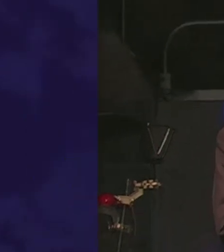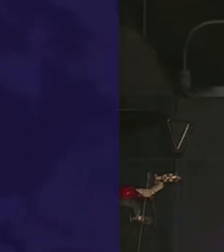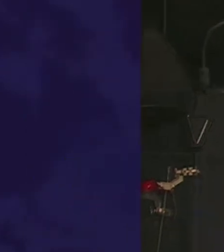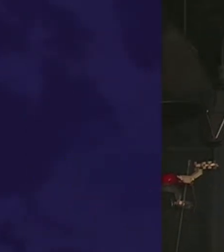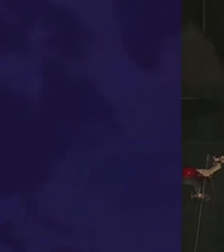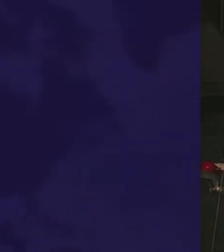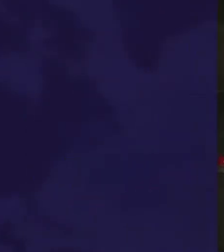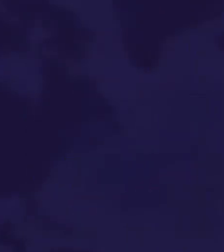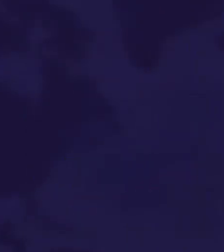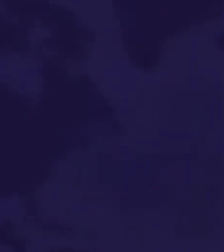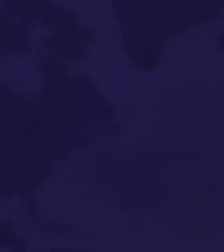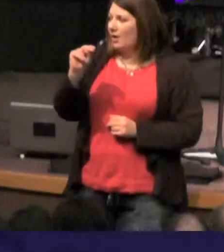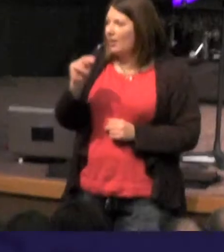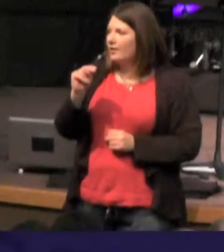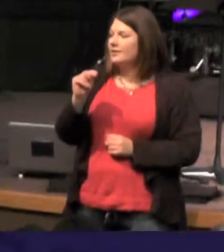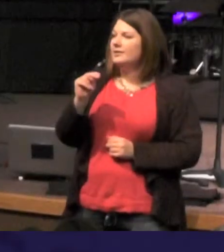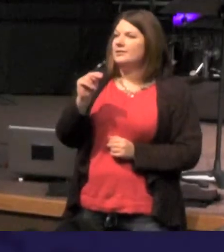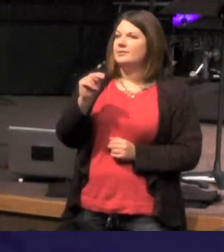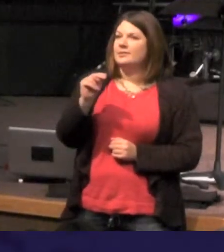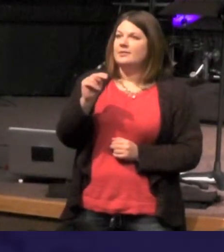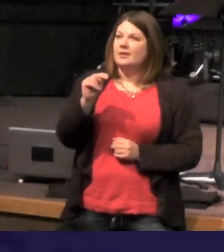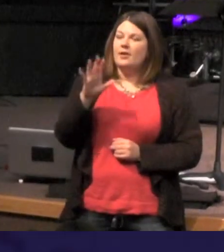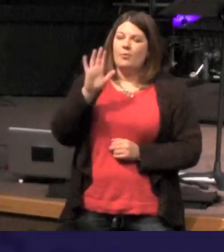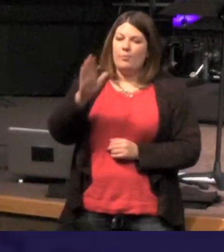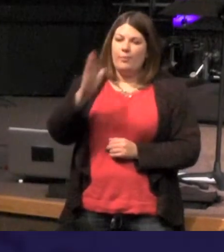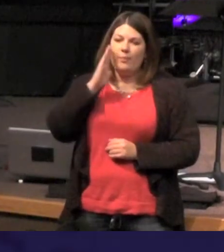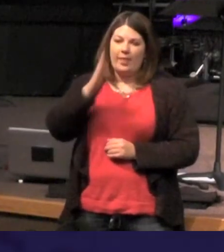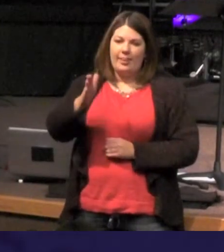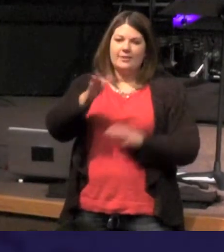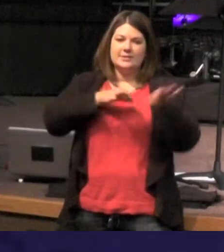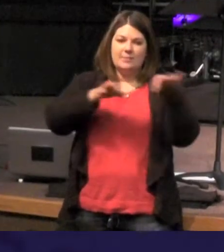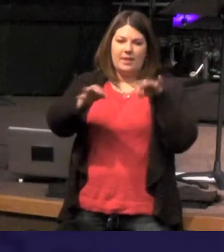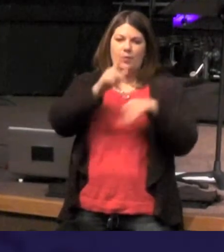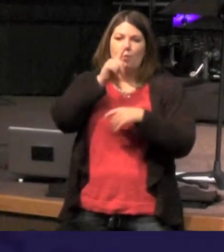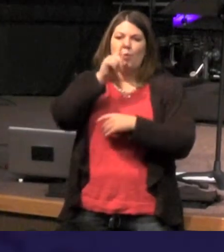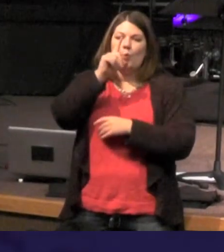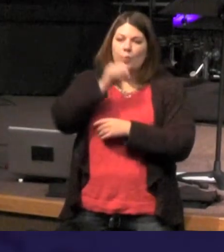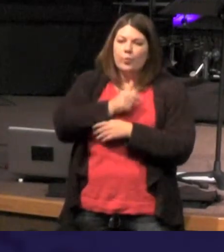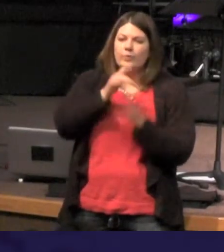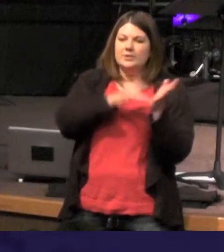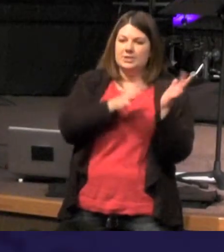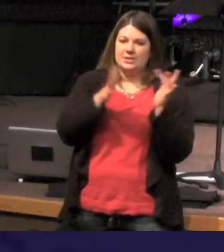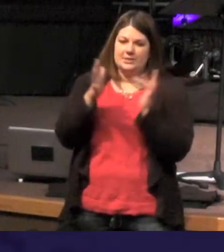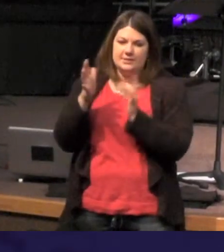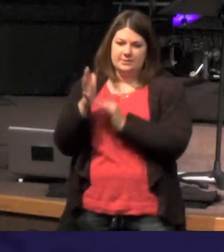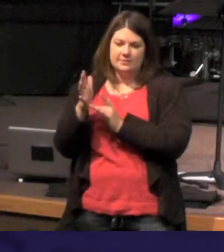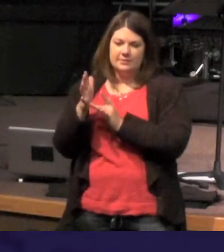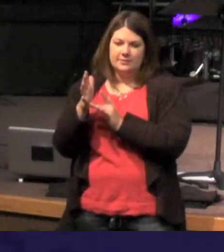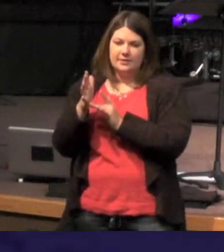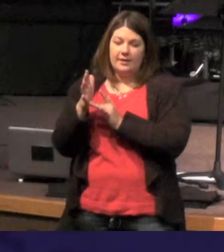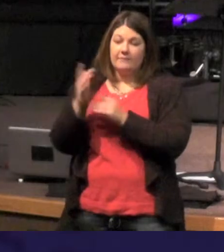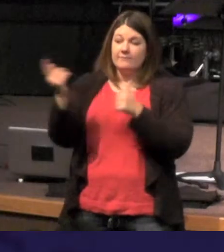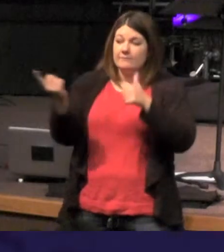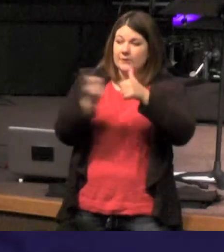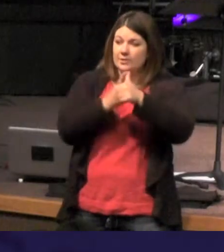like no other is going to tell us who Jesus is in fact the first few verses